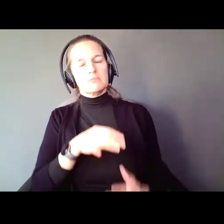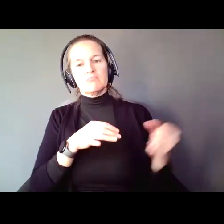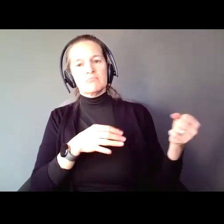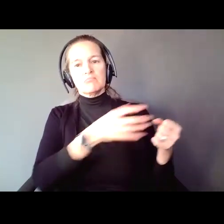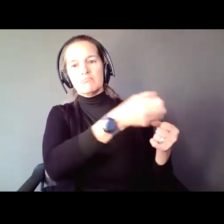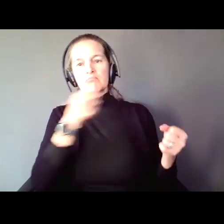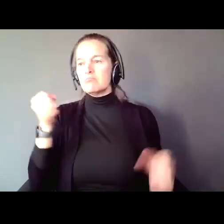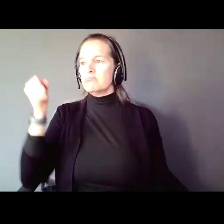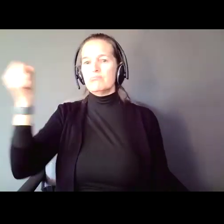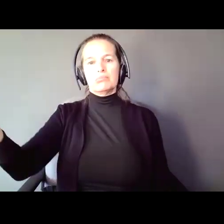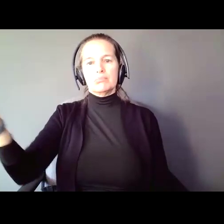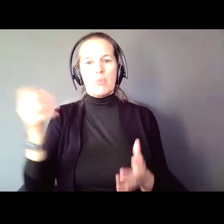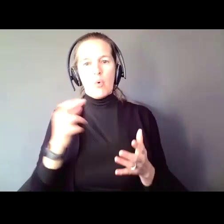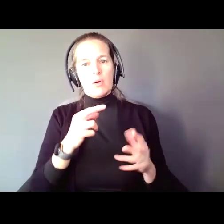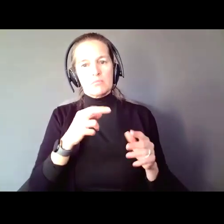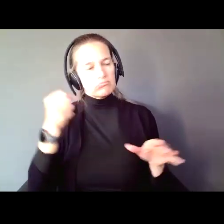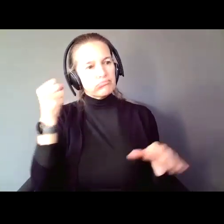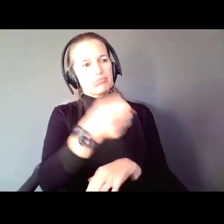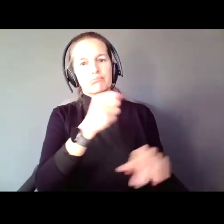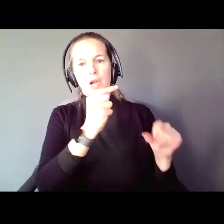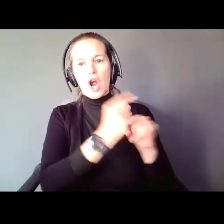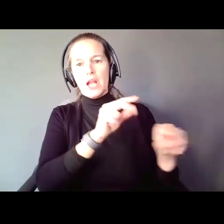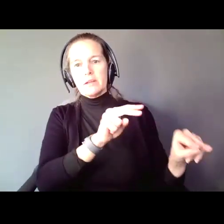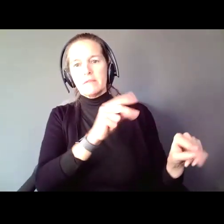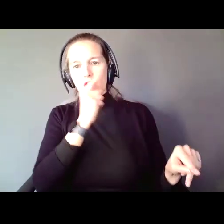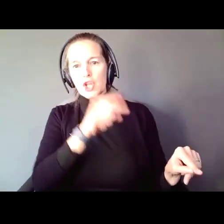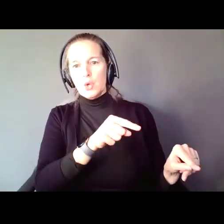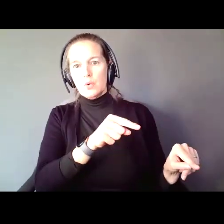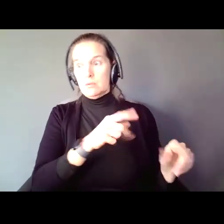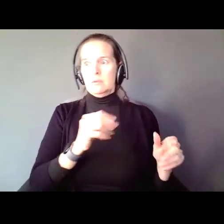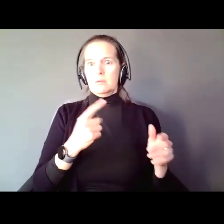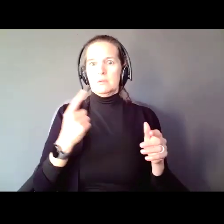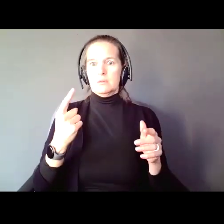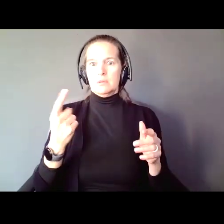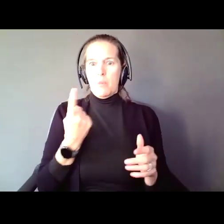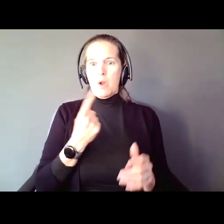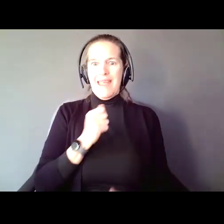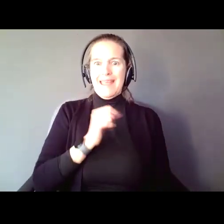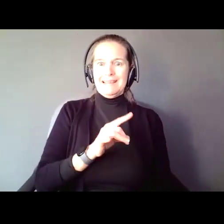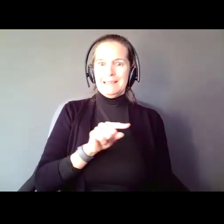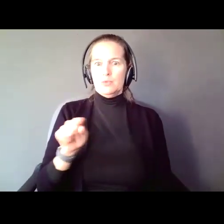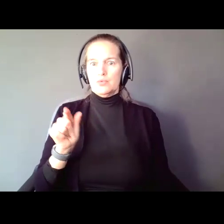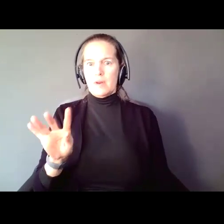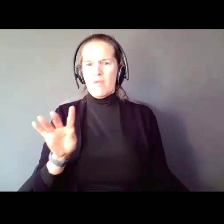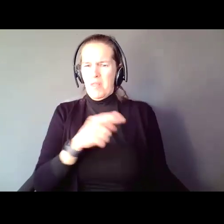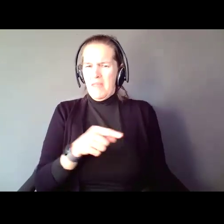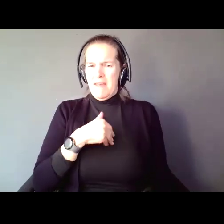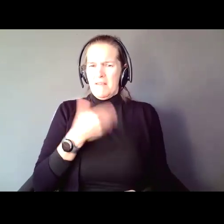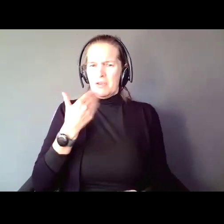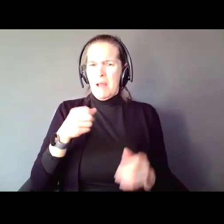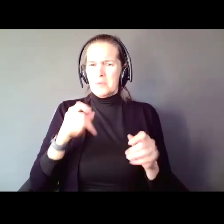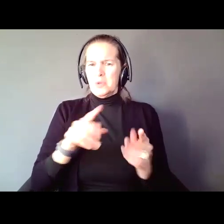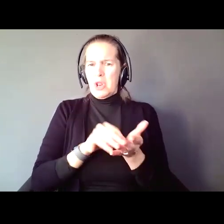And just like that an 18 to 24 year old has the best opportunity to learn things. Someone has a